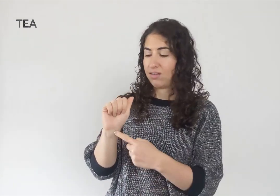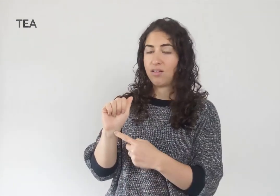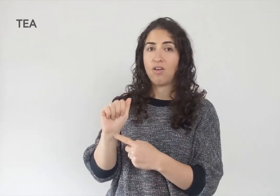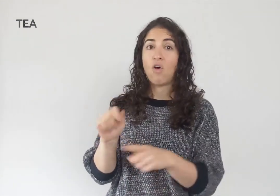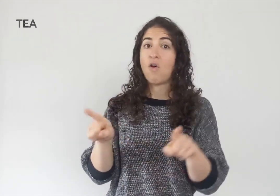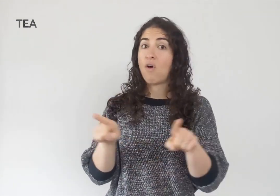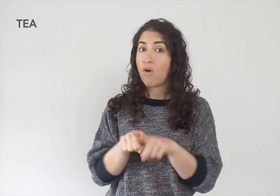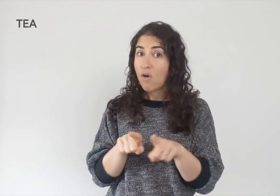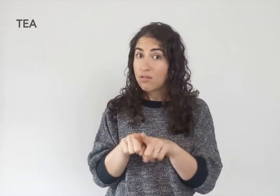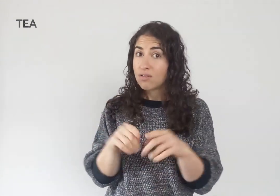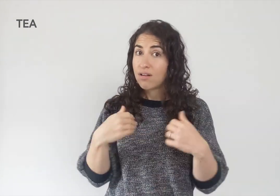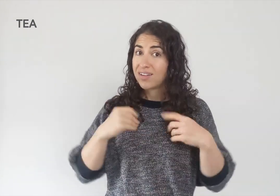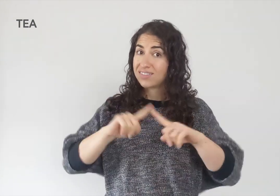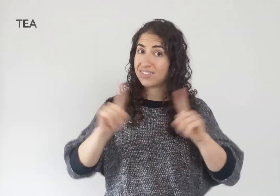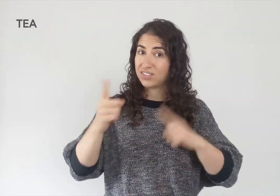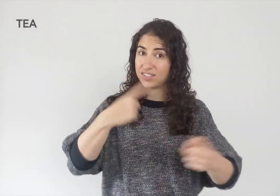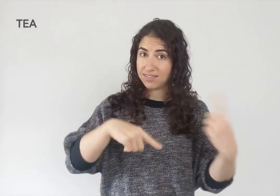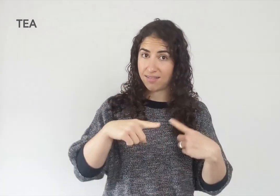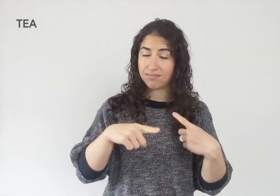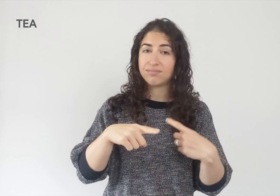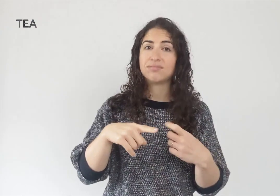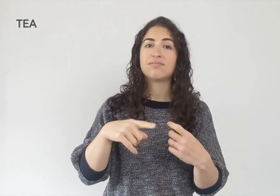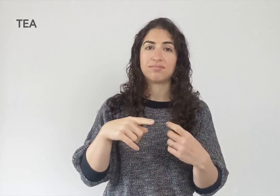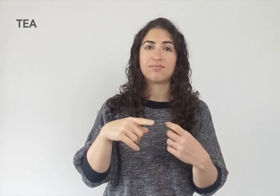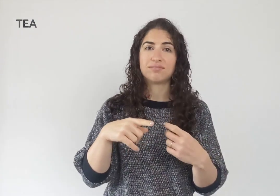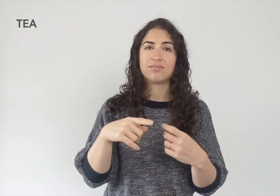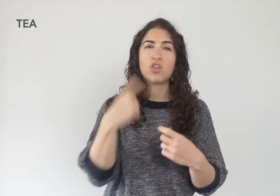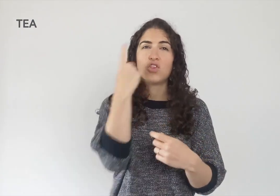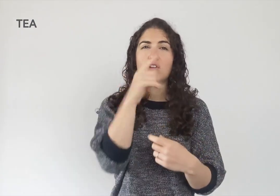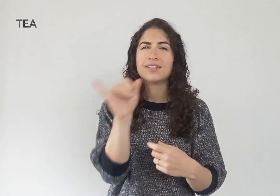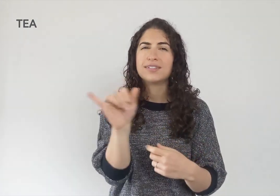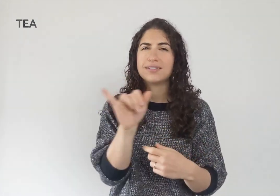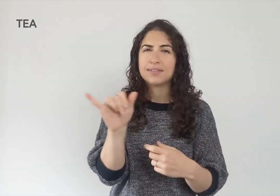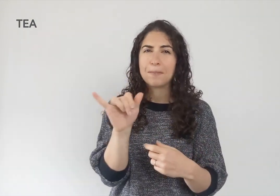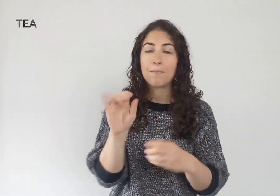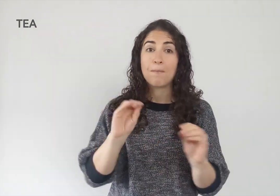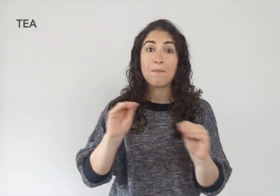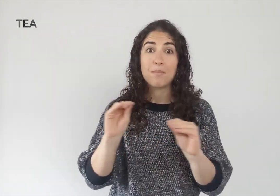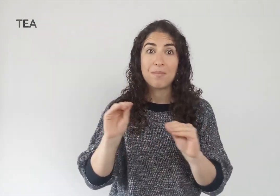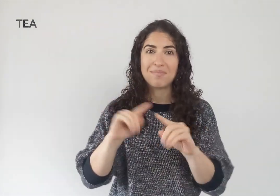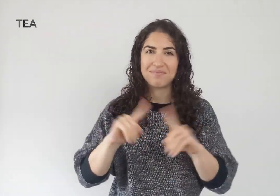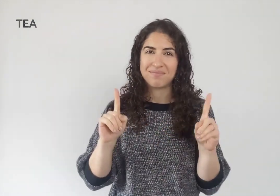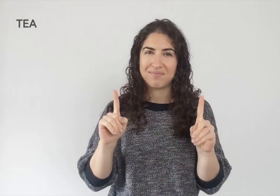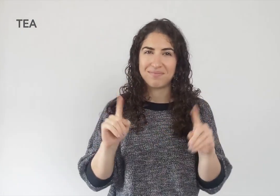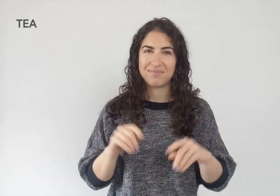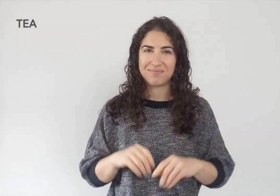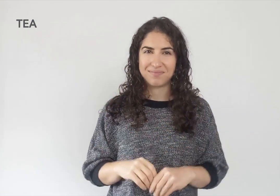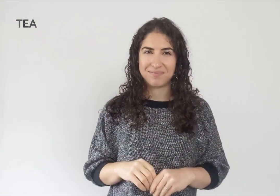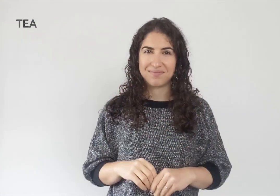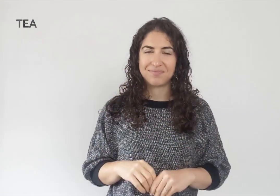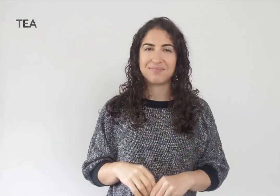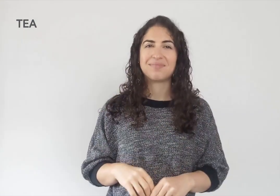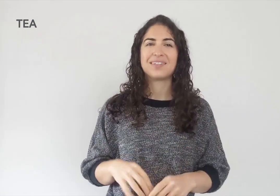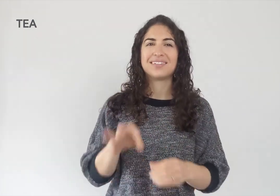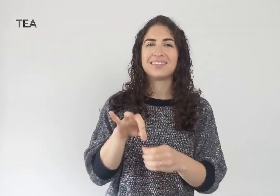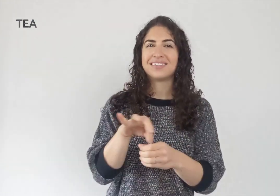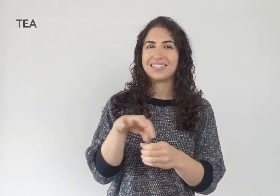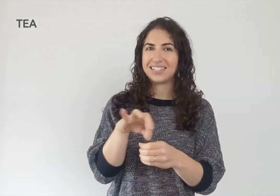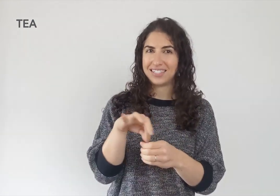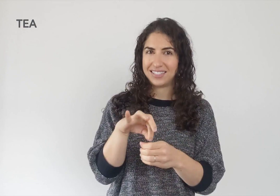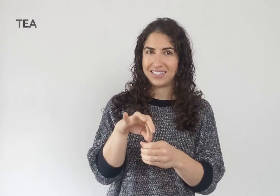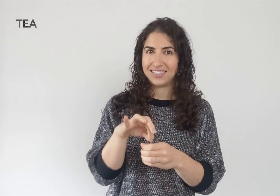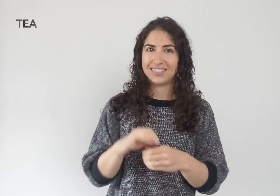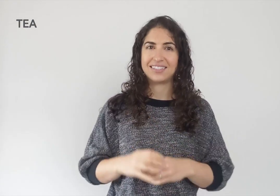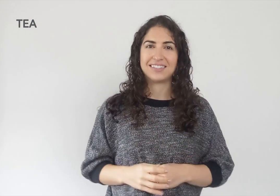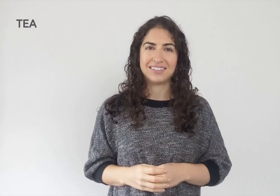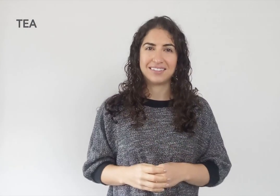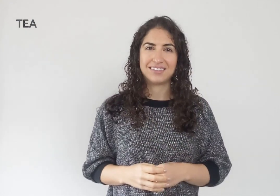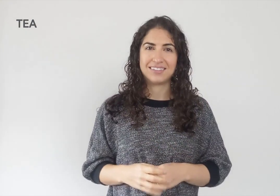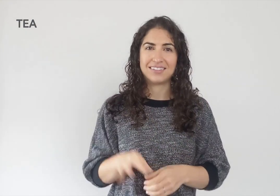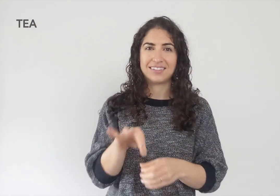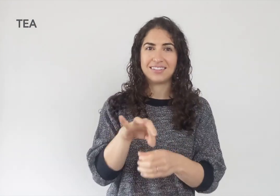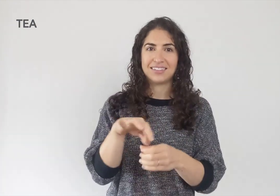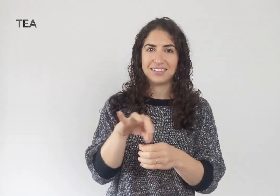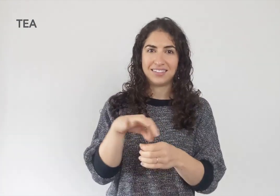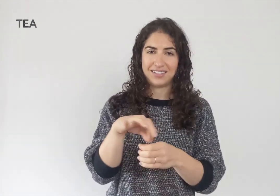TEA can also have a different sign. It looks similar but the movement is different. TEA. TEA